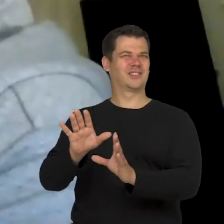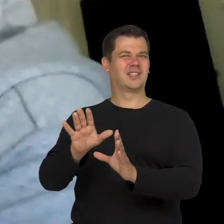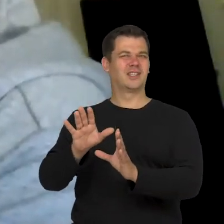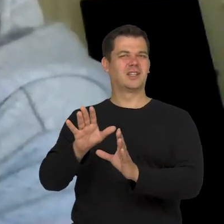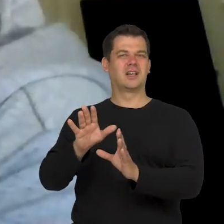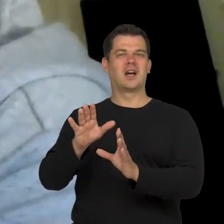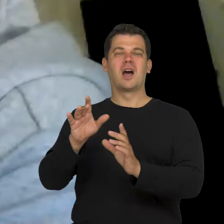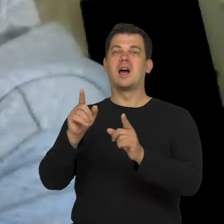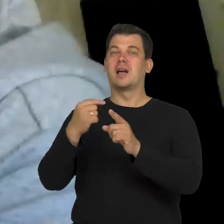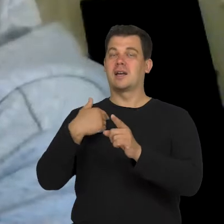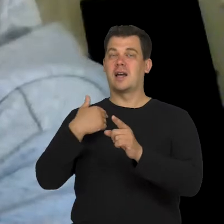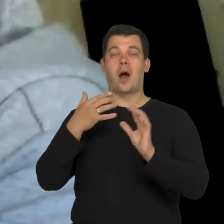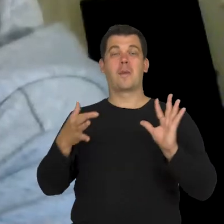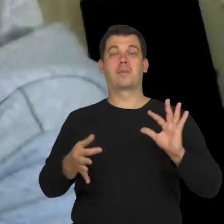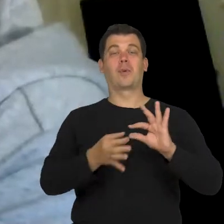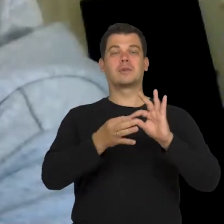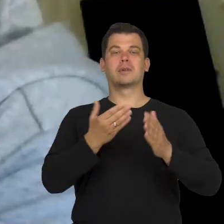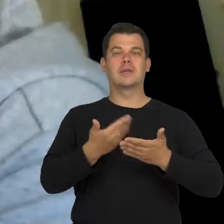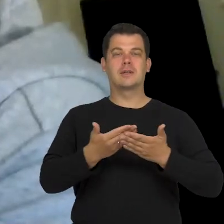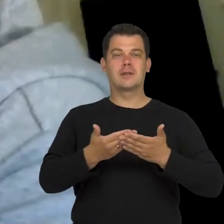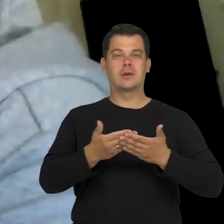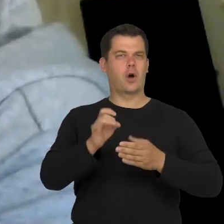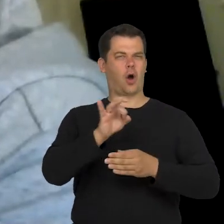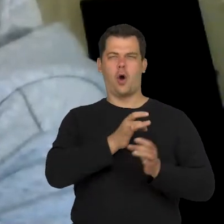This goes together for me because I get goose bumps.